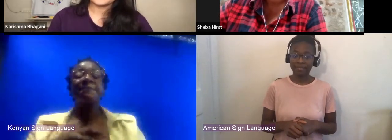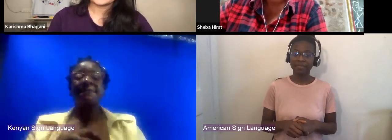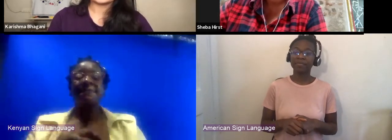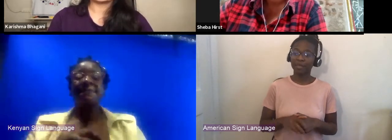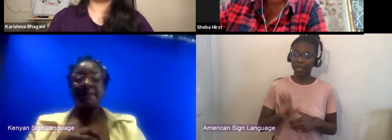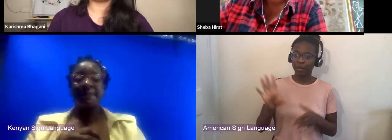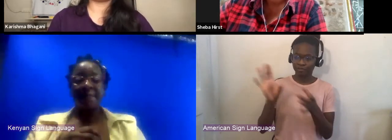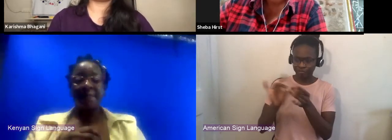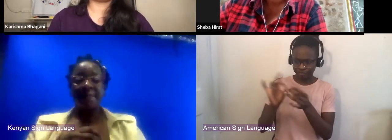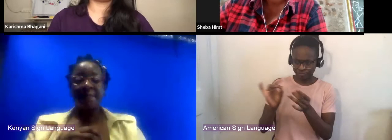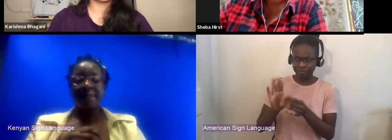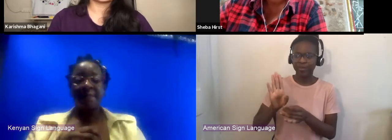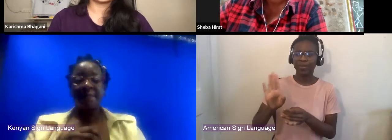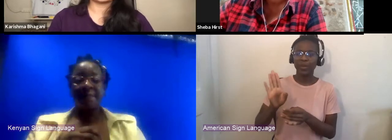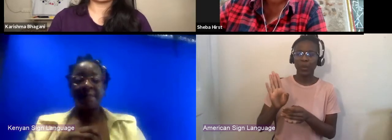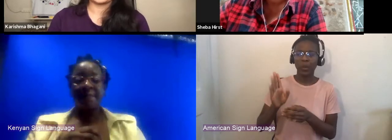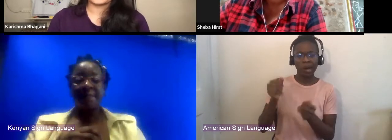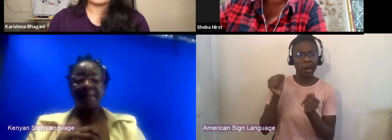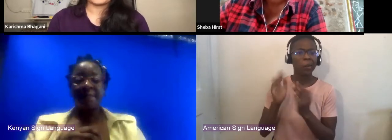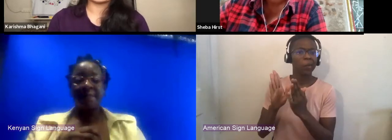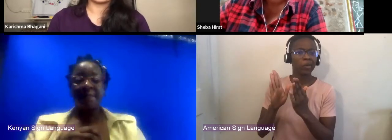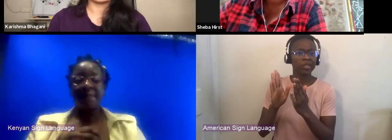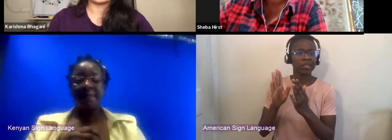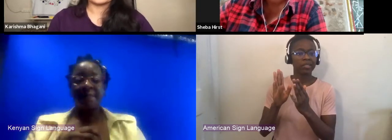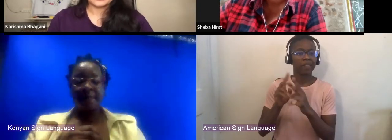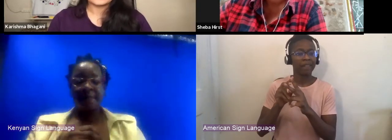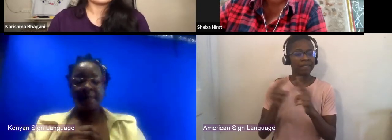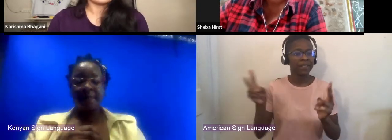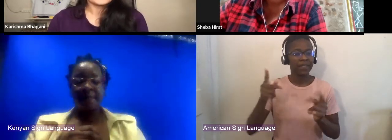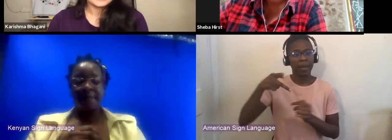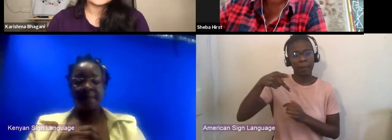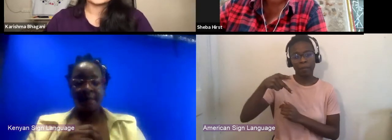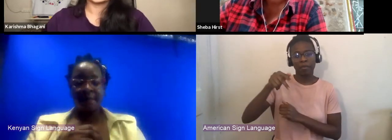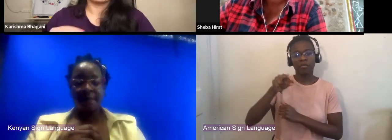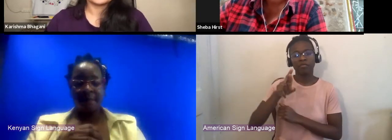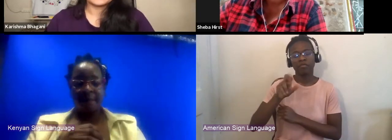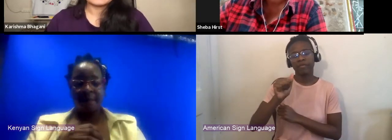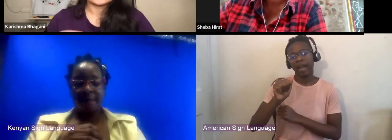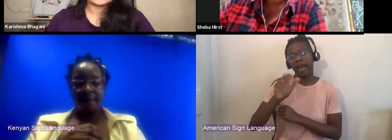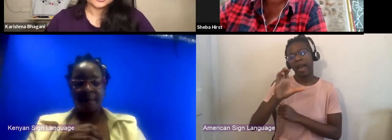Meaning even the process that we've spoken about or that you kind of highlighted in terms of the research